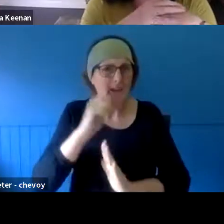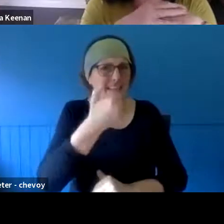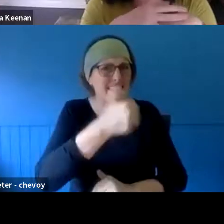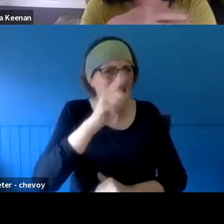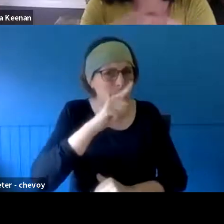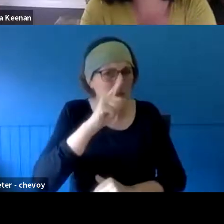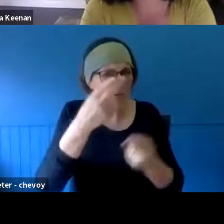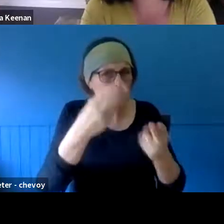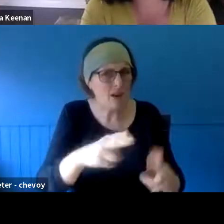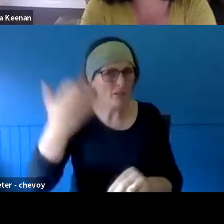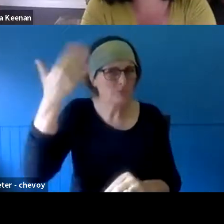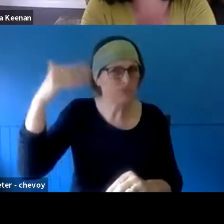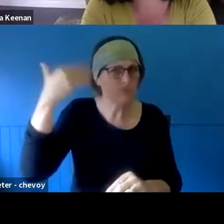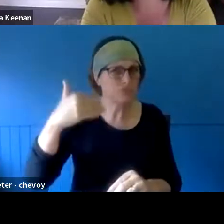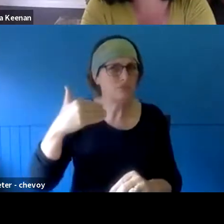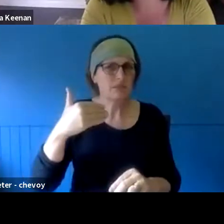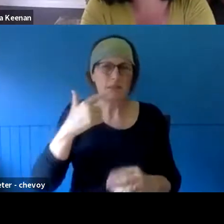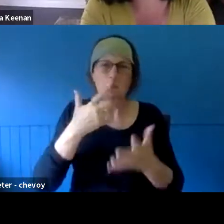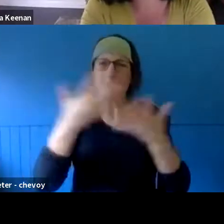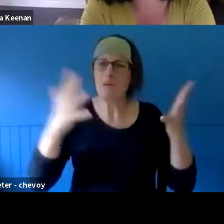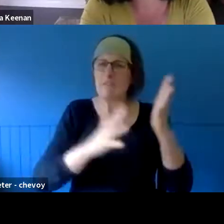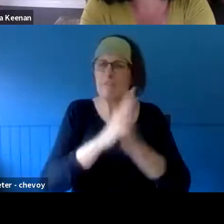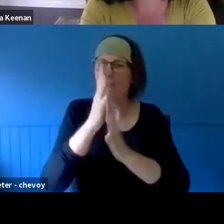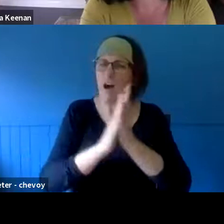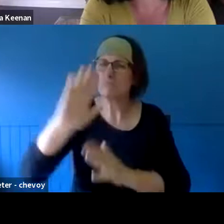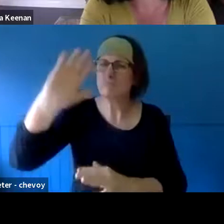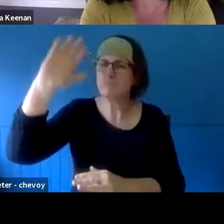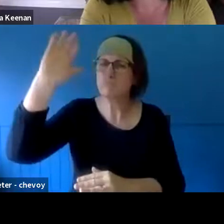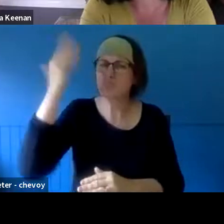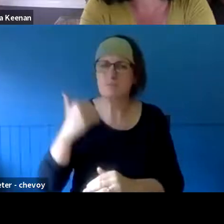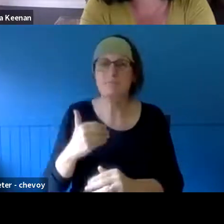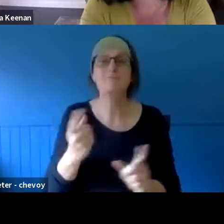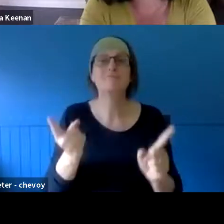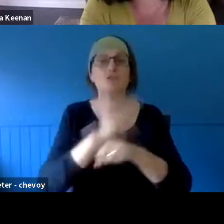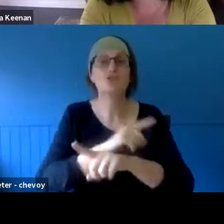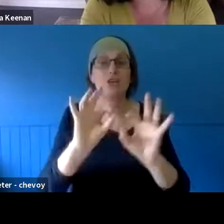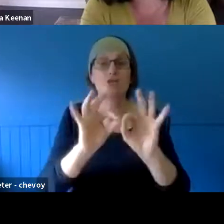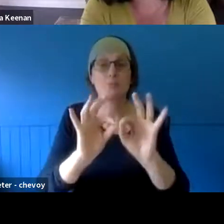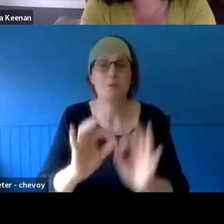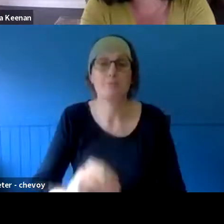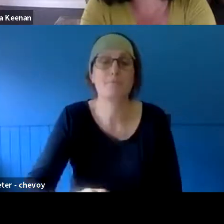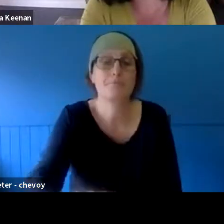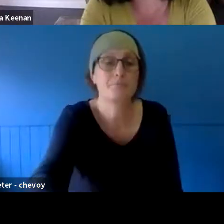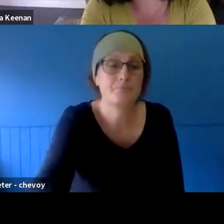huge. >> CHRISTOPHER COWLES: Yeah. I -- We're lucky that no-one died in